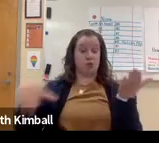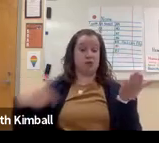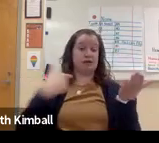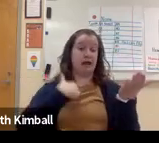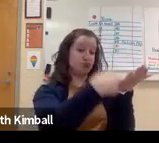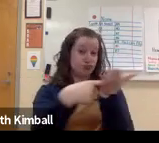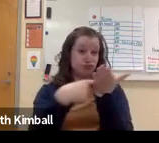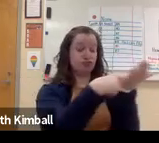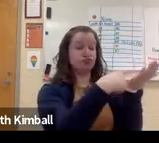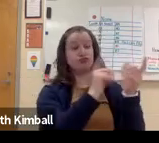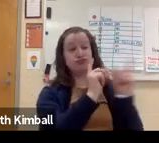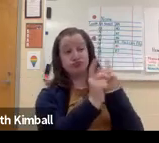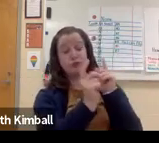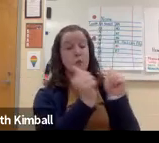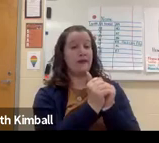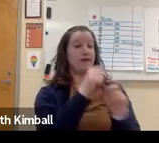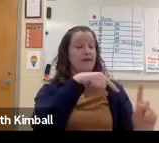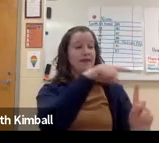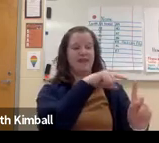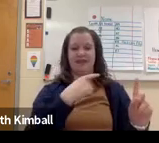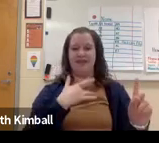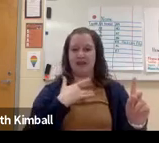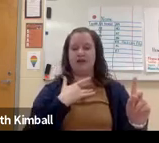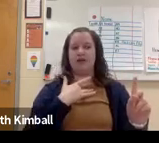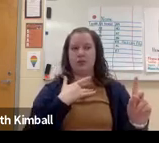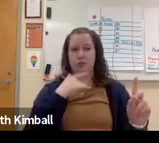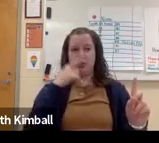A common experience for s deaf student